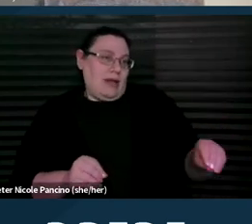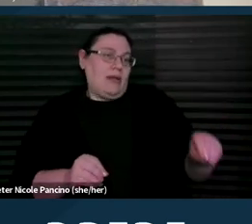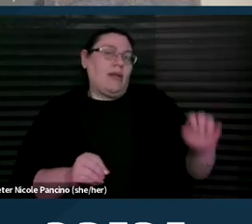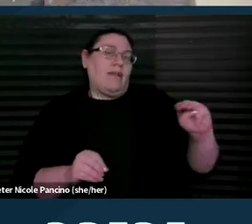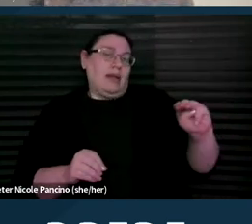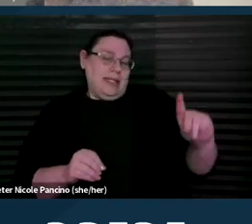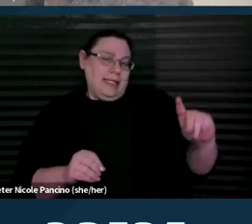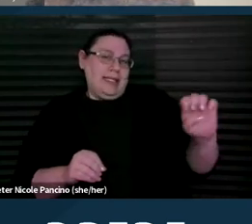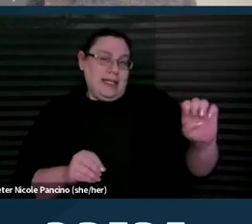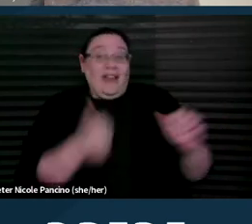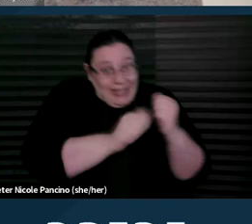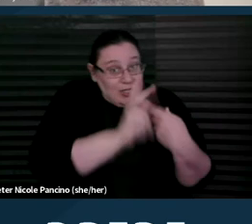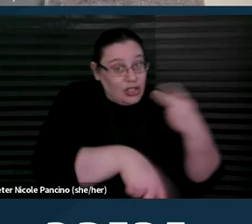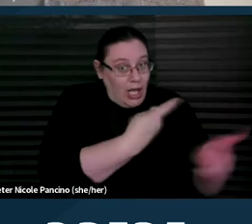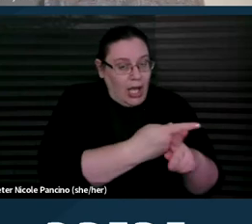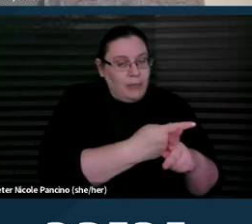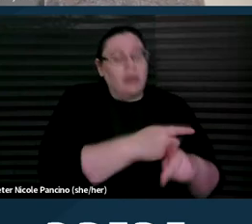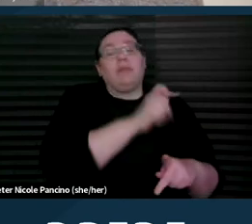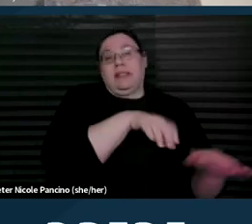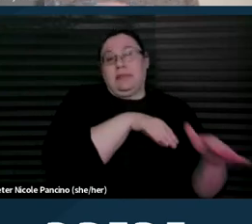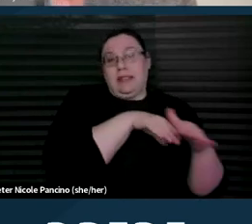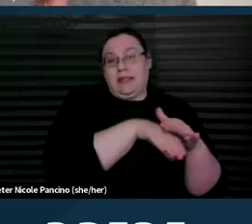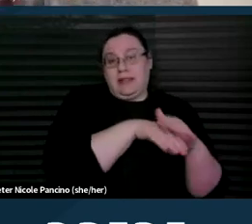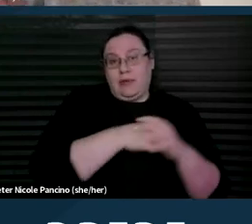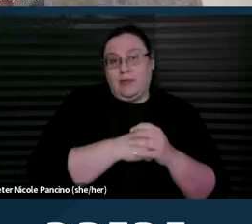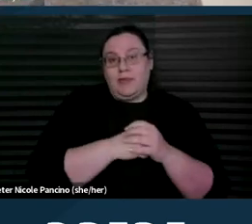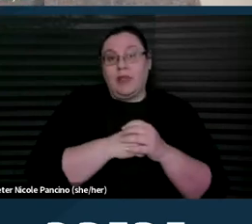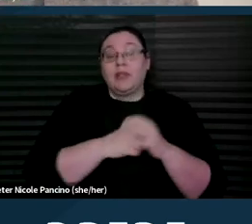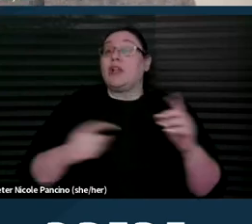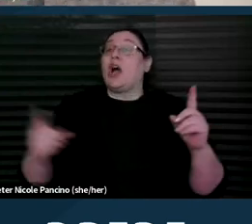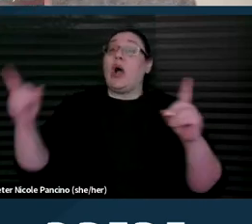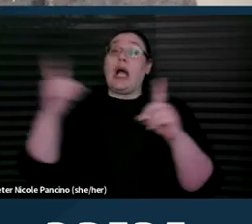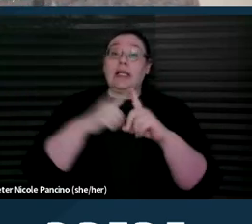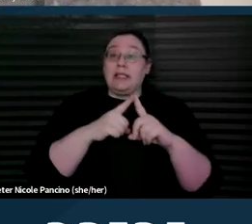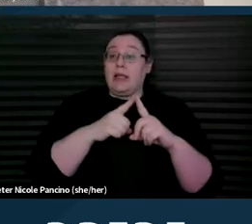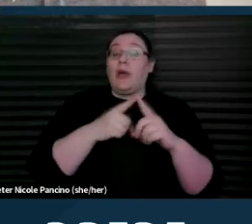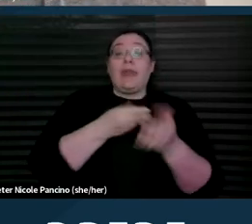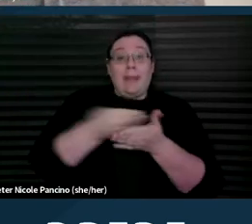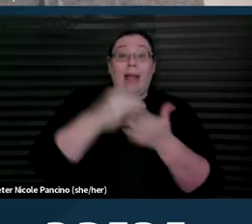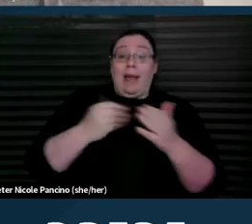of each type must be accessible. So until they reach that point, each new piece of equipment